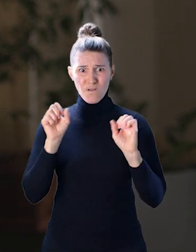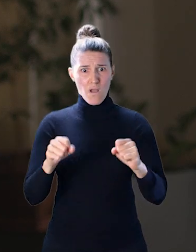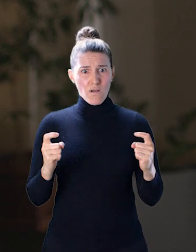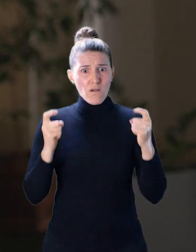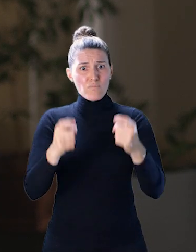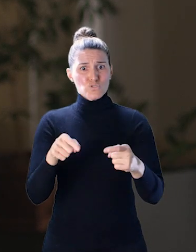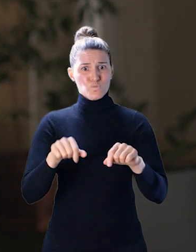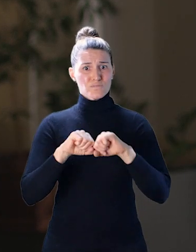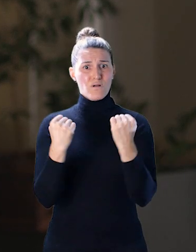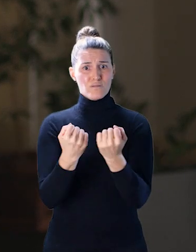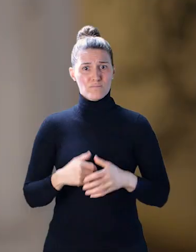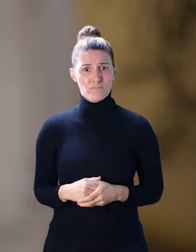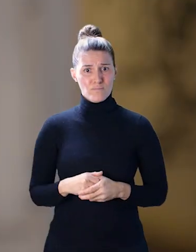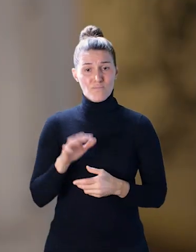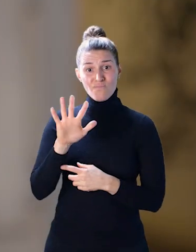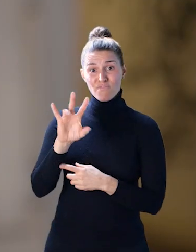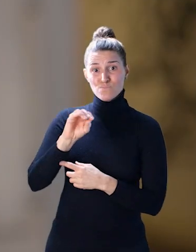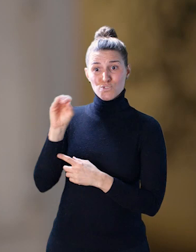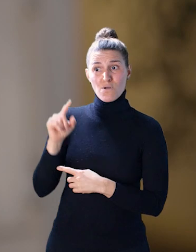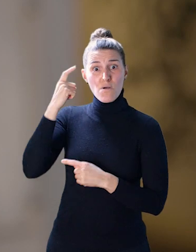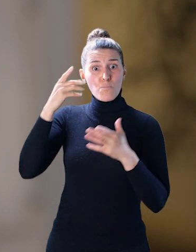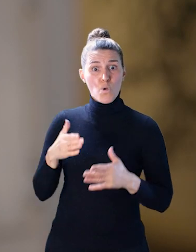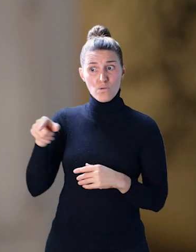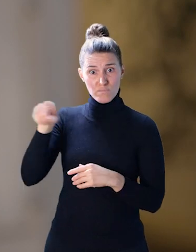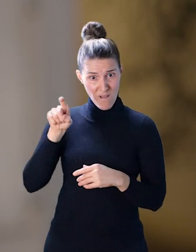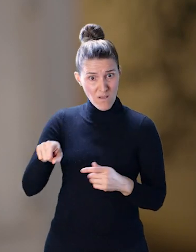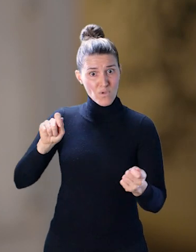contribute to this society. 57% of employers don't have to make